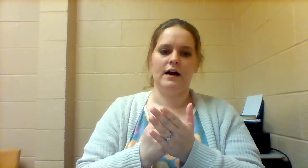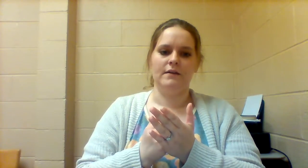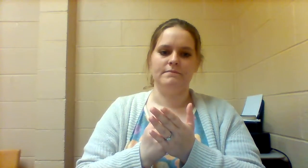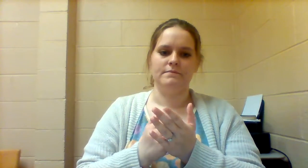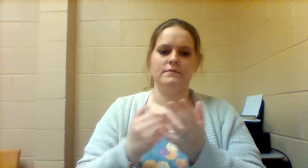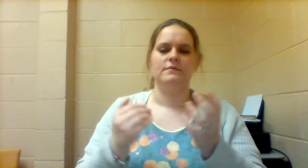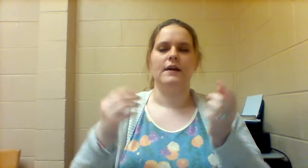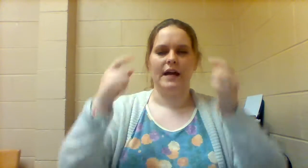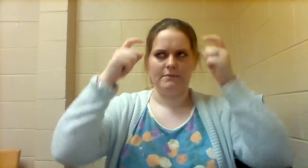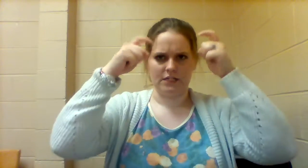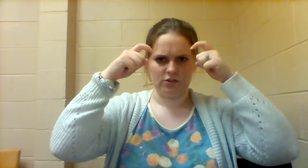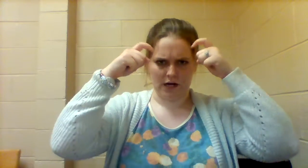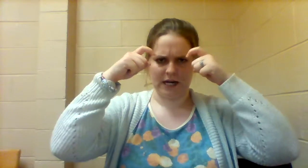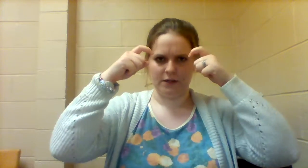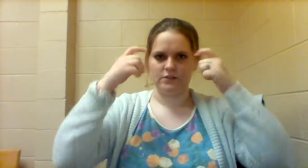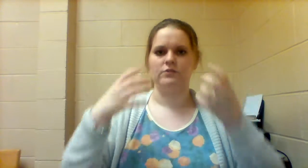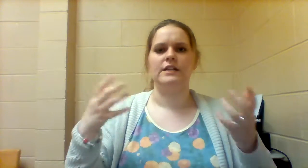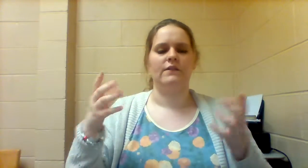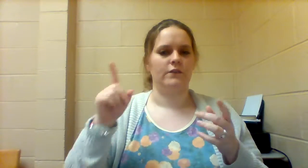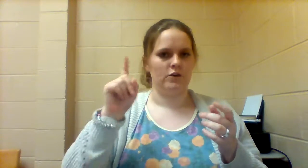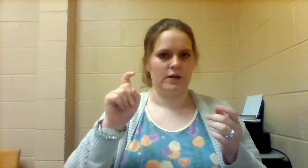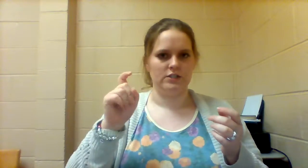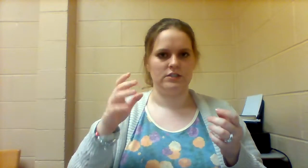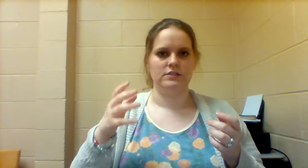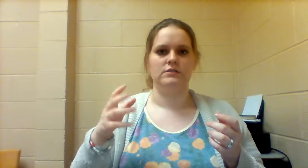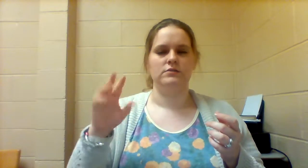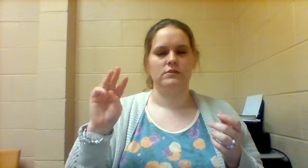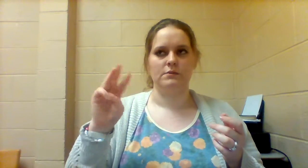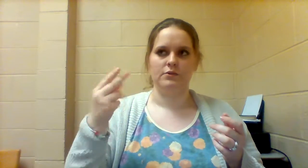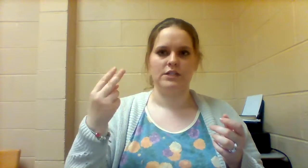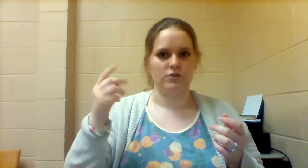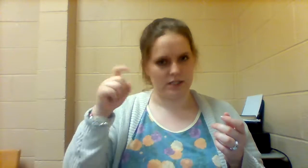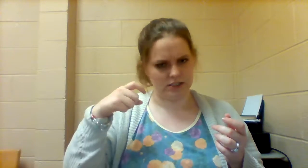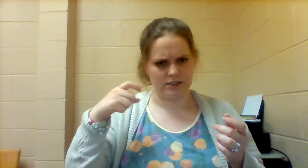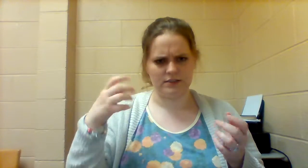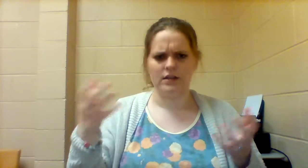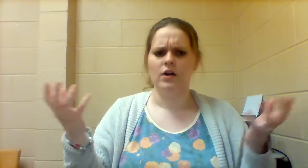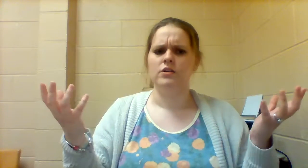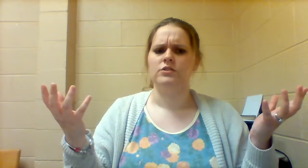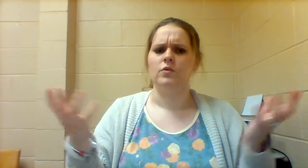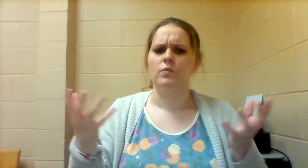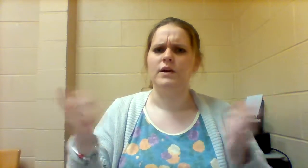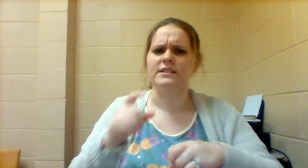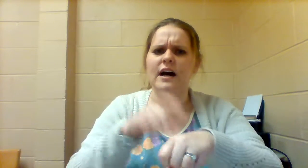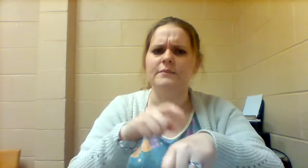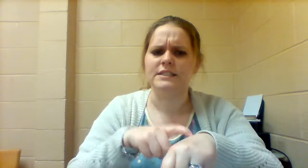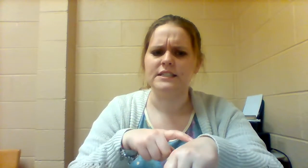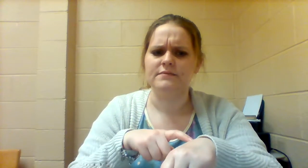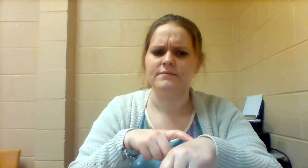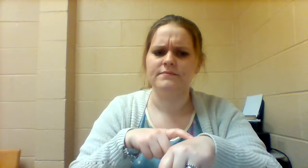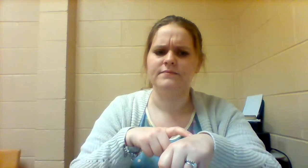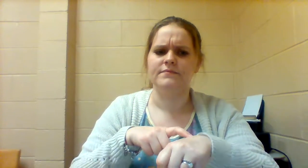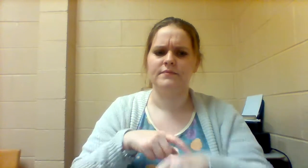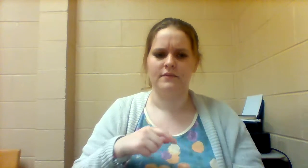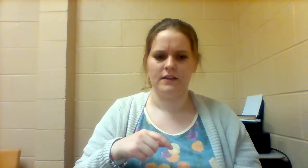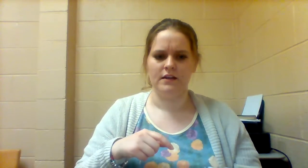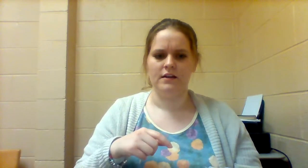and make sure your eyebrows go down for questions, WH questions so WHAT TIME IS ITt?